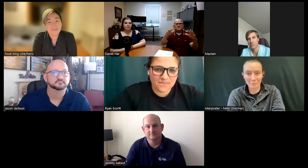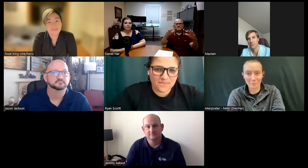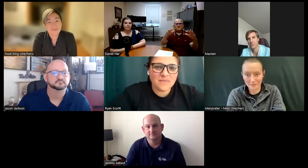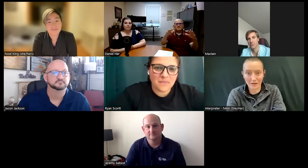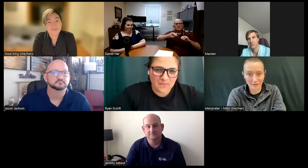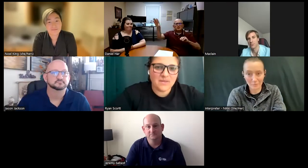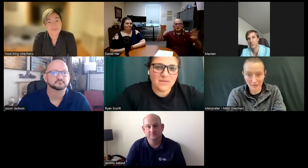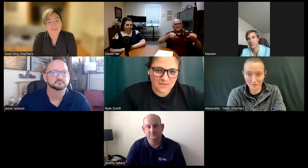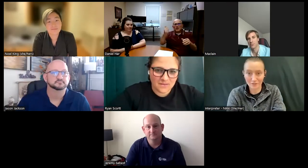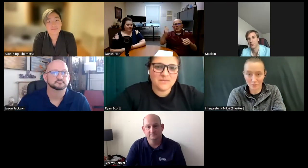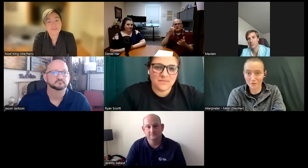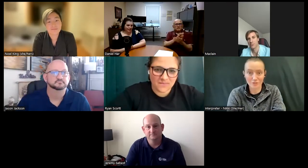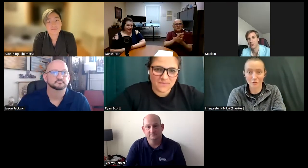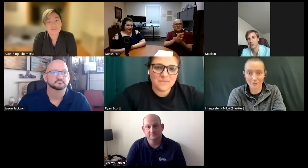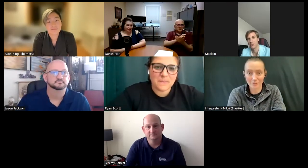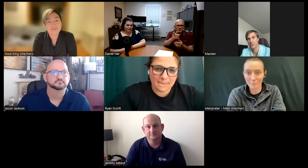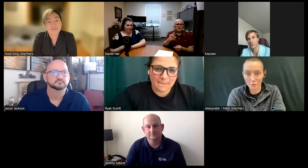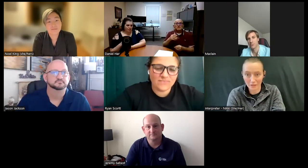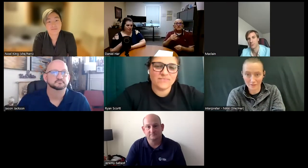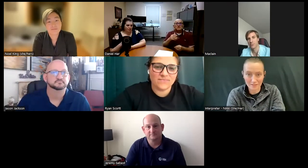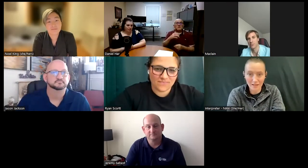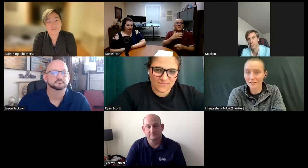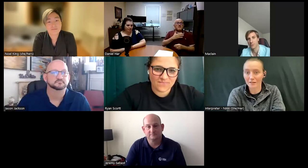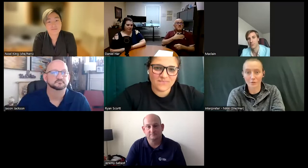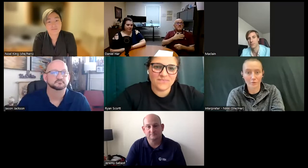impact on interpreters you know lots of them moved out of the state uh there